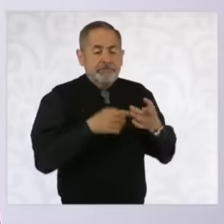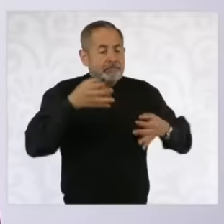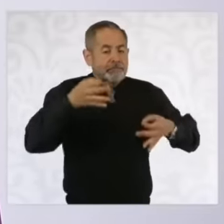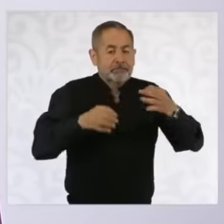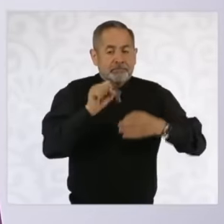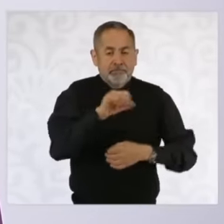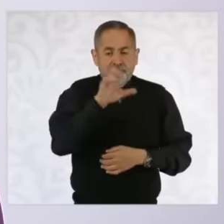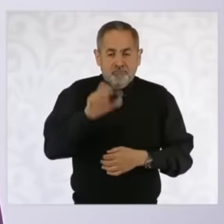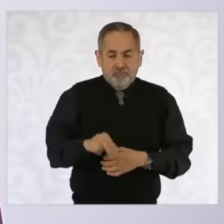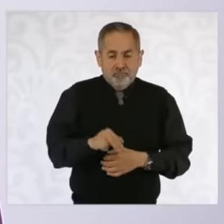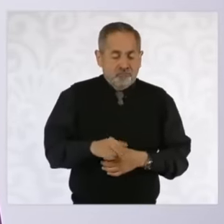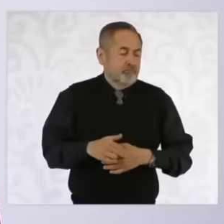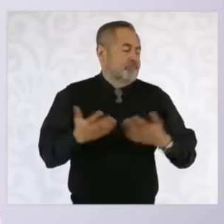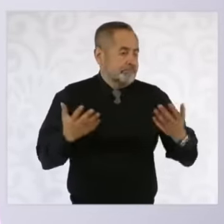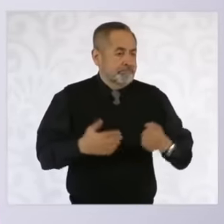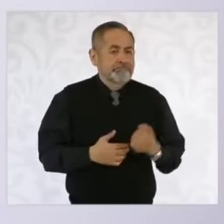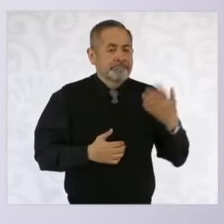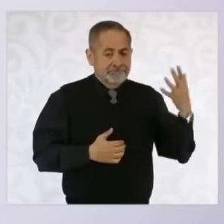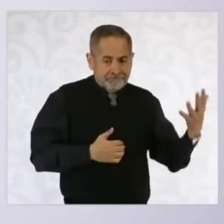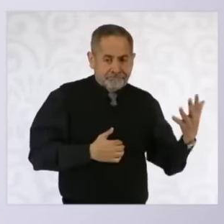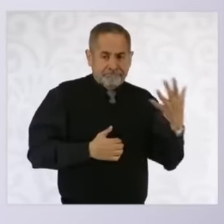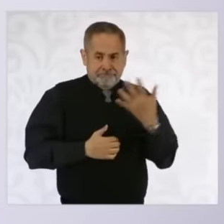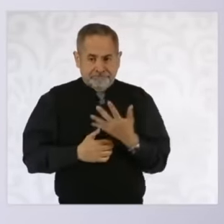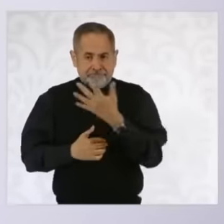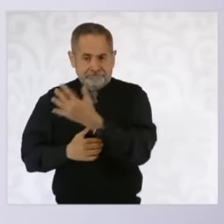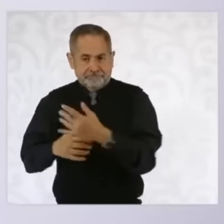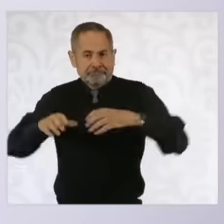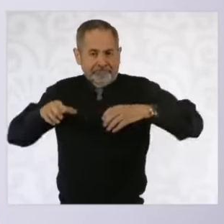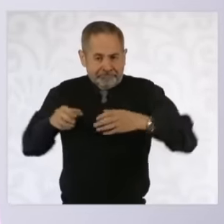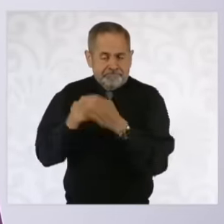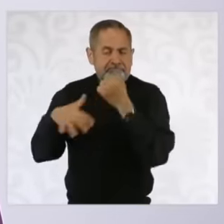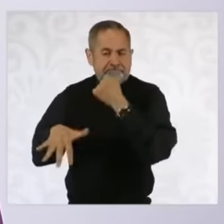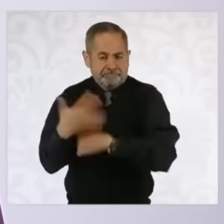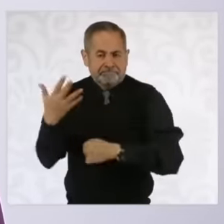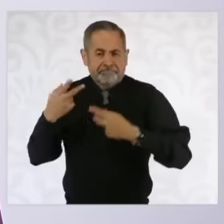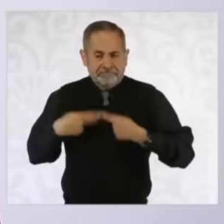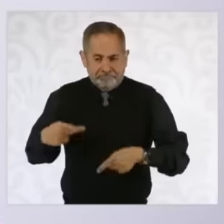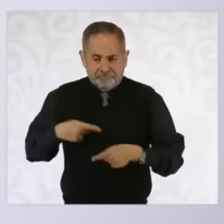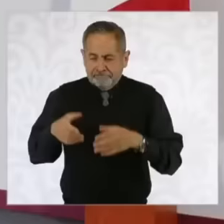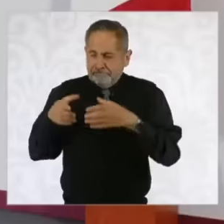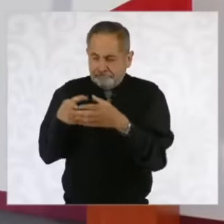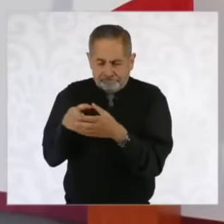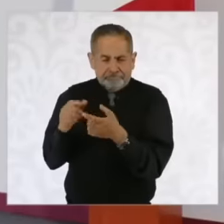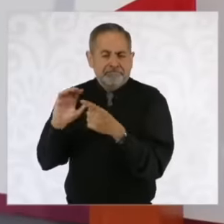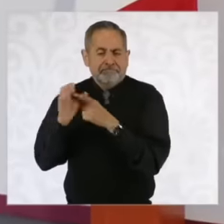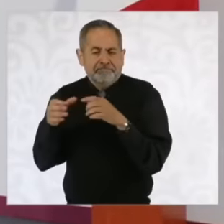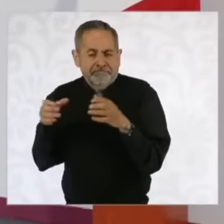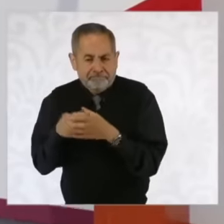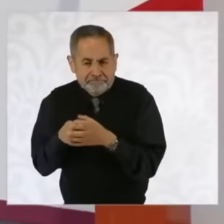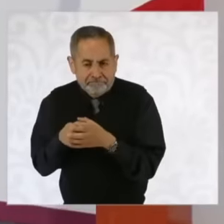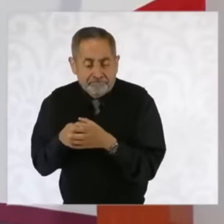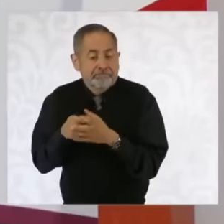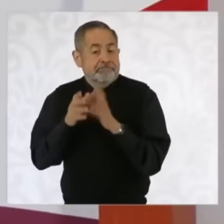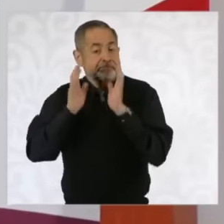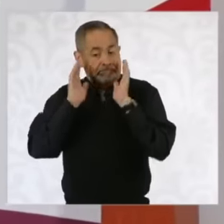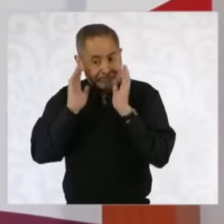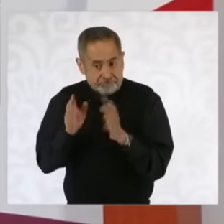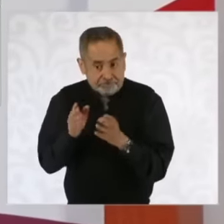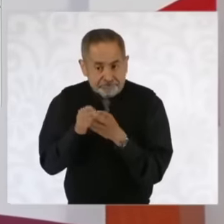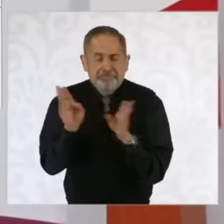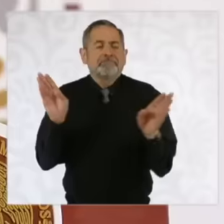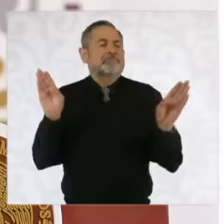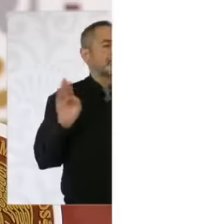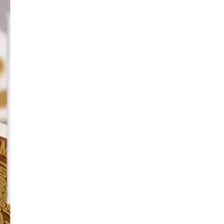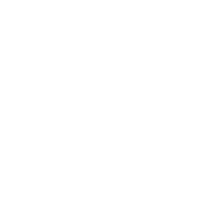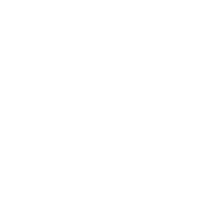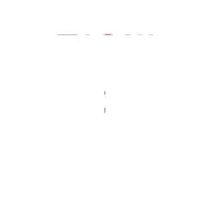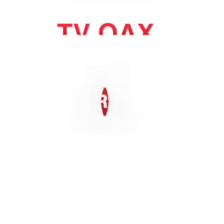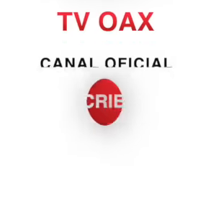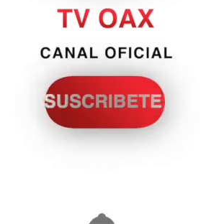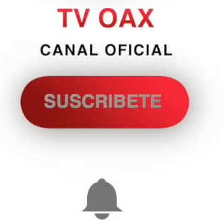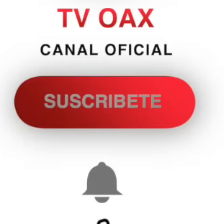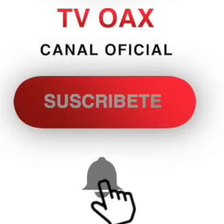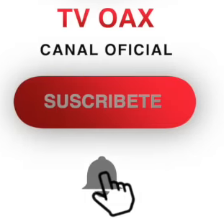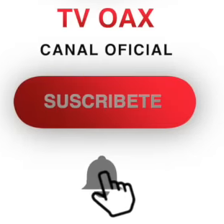Present five. And from there we are going to open public channels so that the